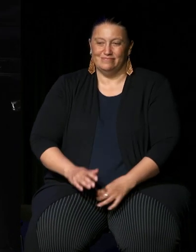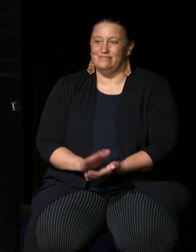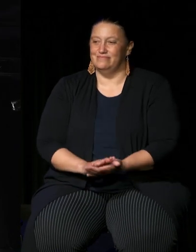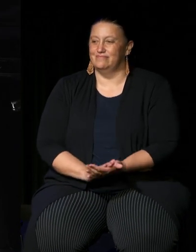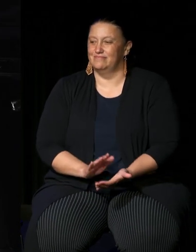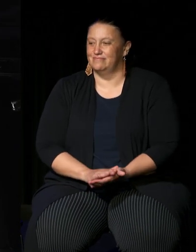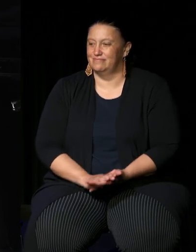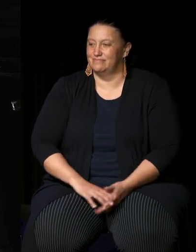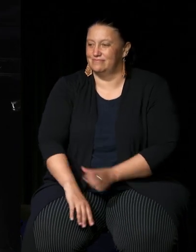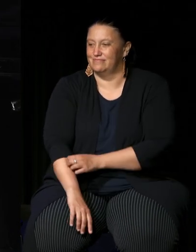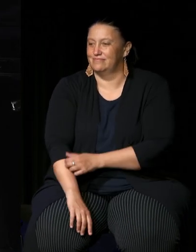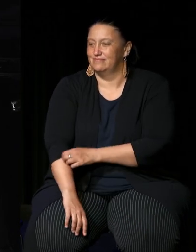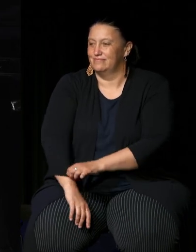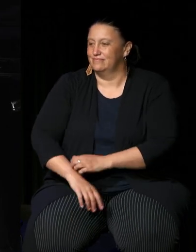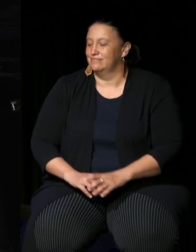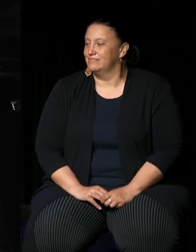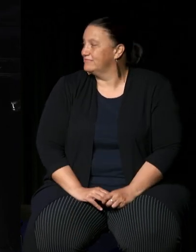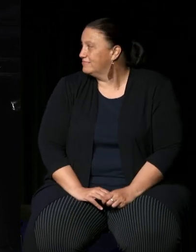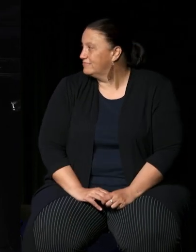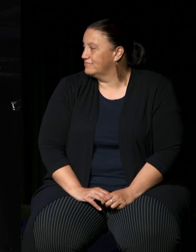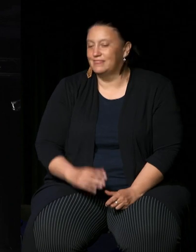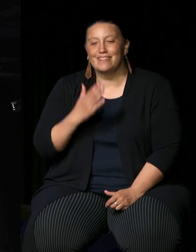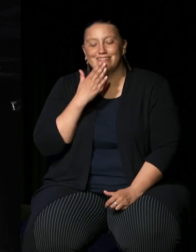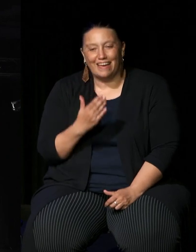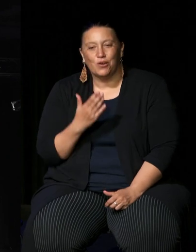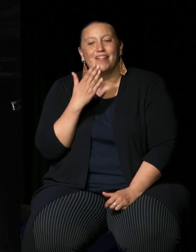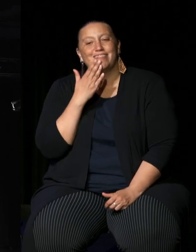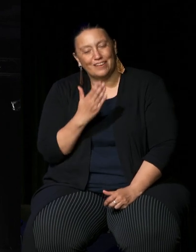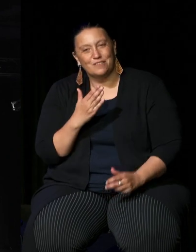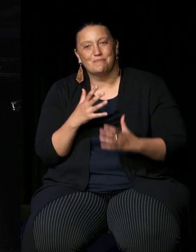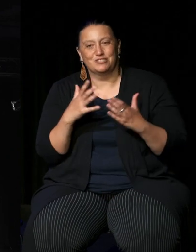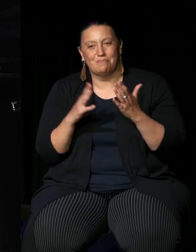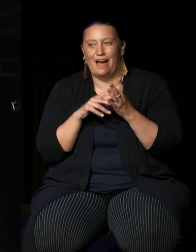thank you very much Mark and g'day to John in Adelaide too absolutely how did you go with